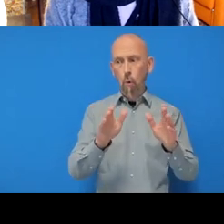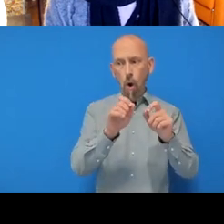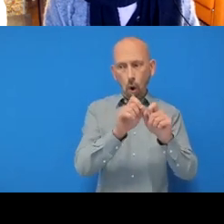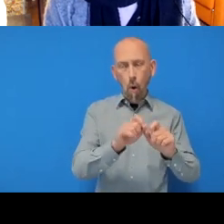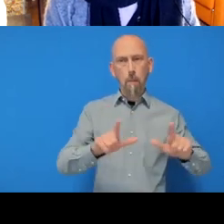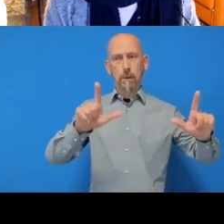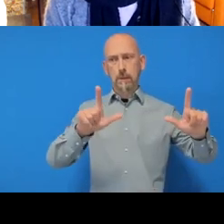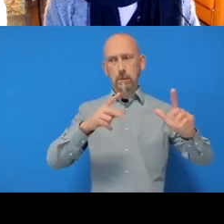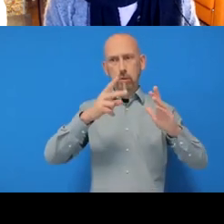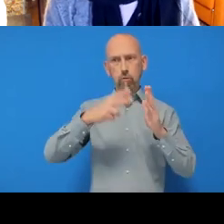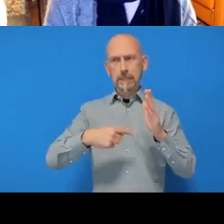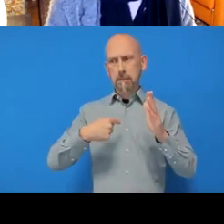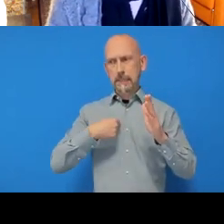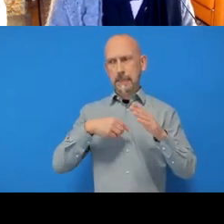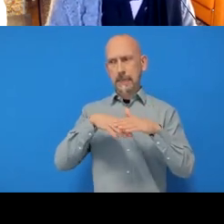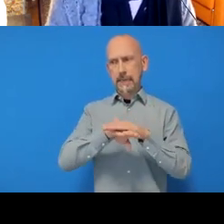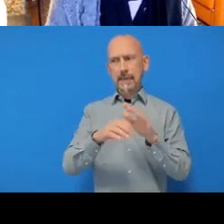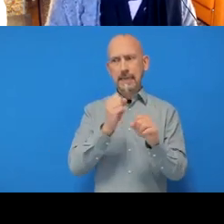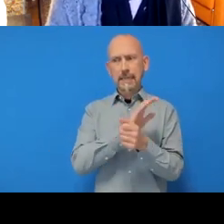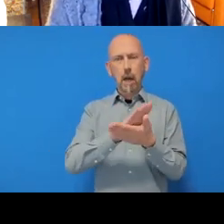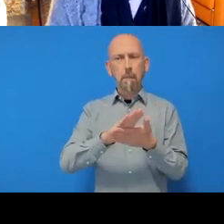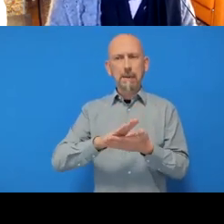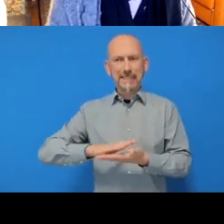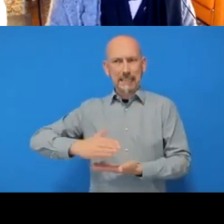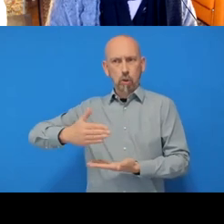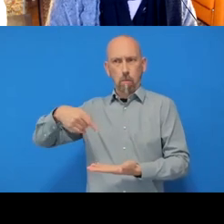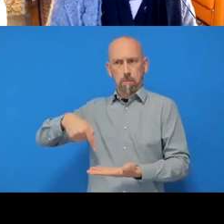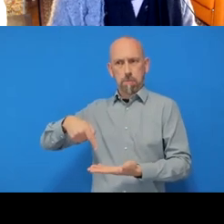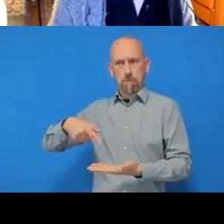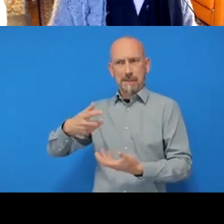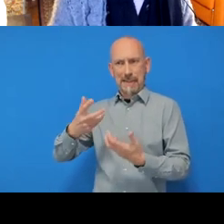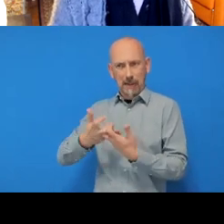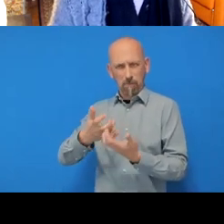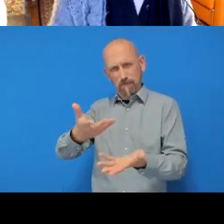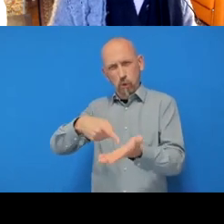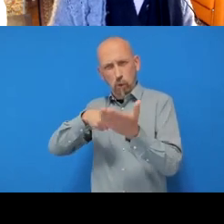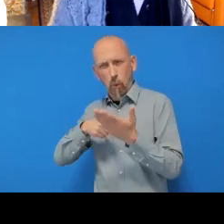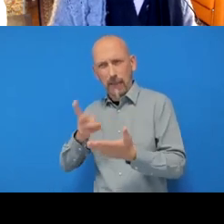I can't work out how to actually get into it”. Yep, that's a good point and I kind of went a bit too quickly there.